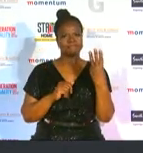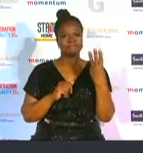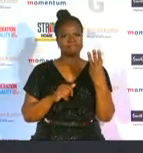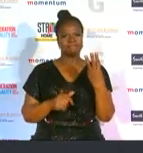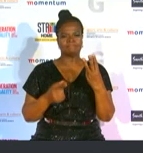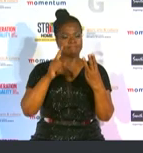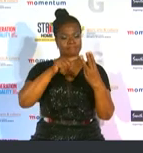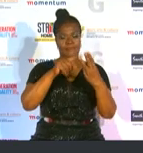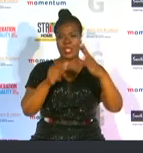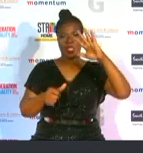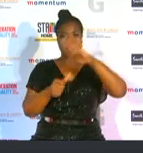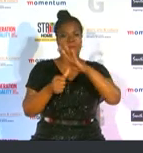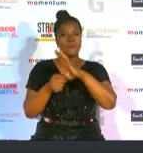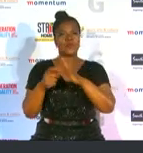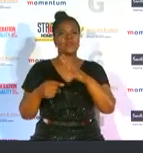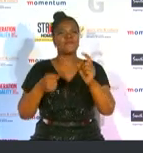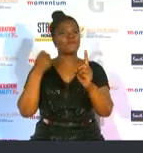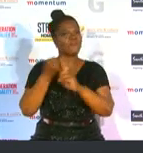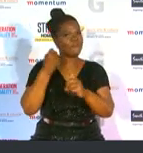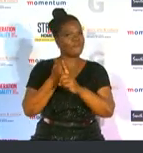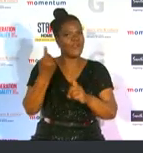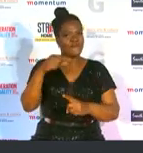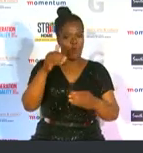in the fight for the inclusion of women in sport and development